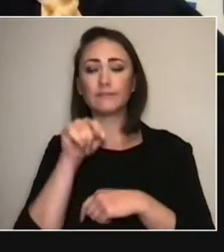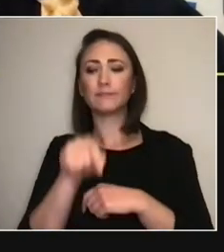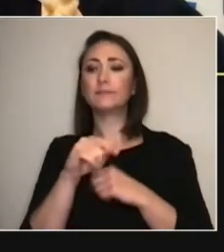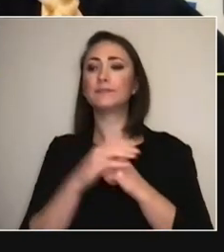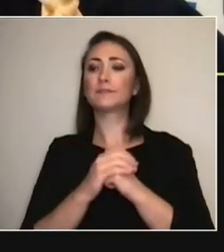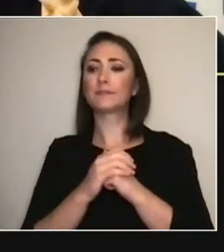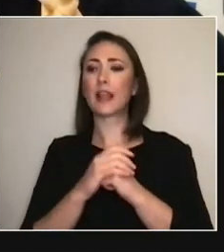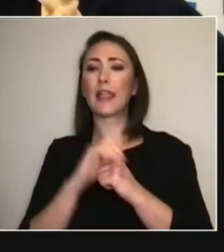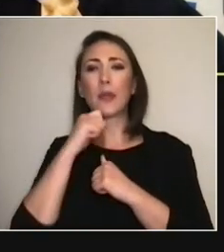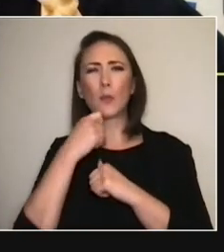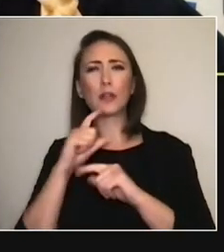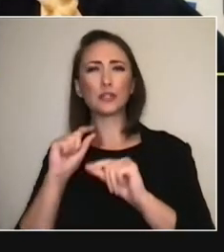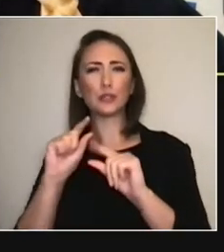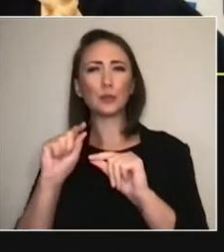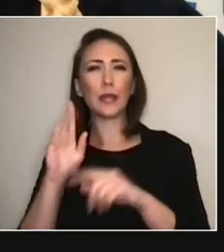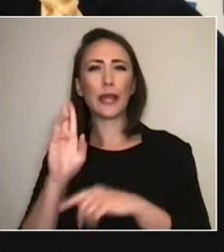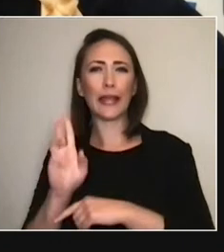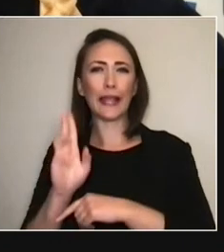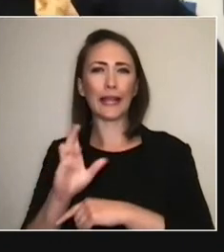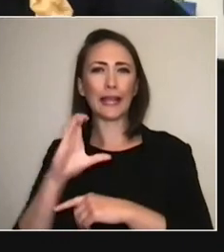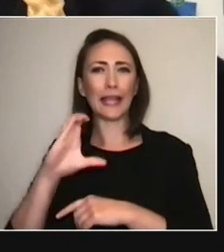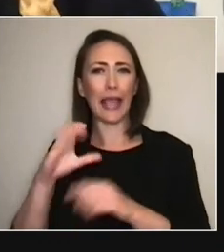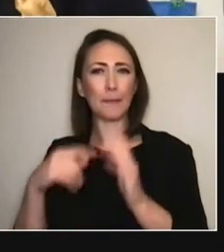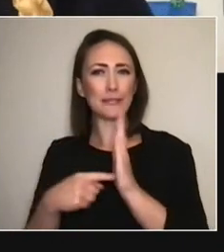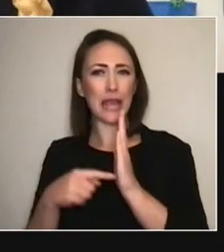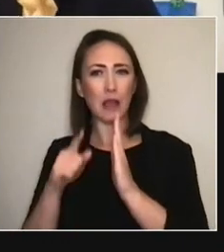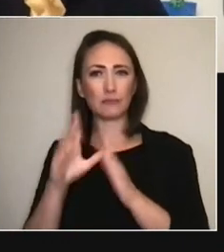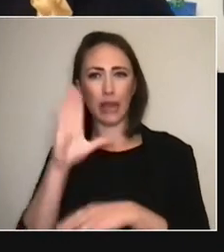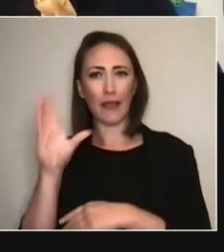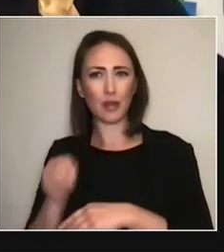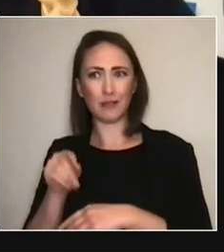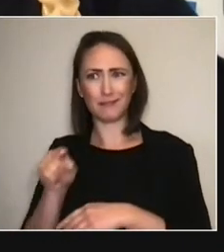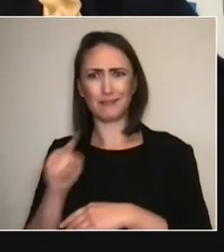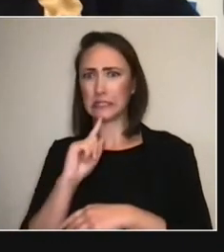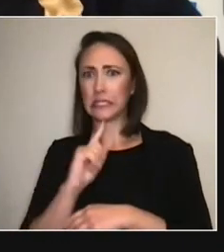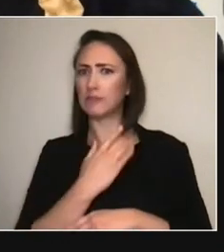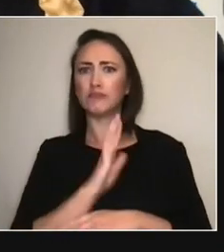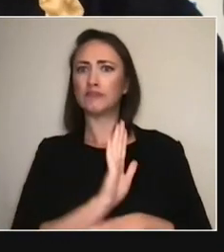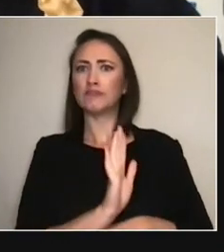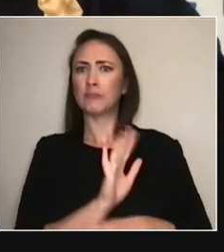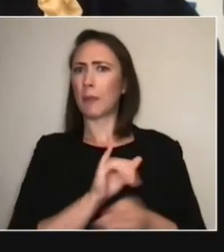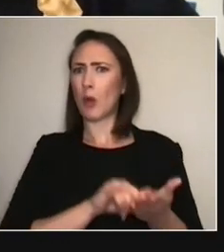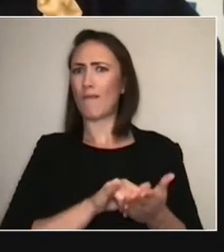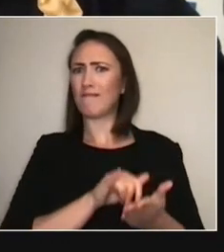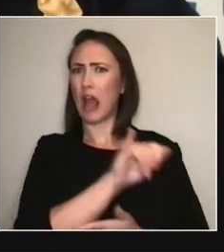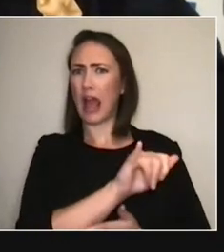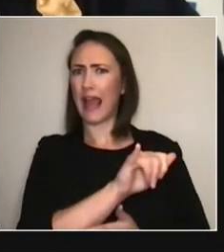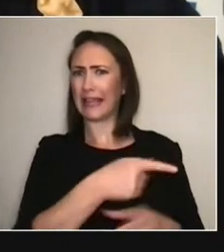to say to us, 'We're not getting on a plane, 'The UK is a basket case, and we don't wanna bring this virus,